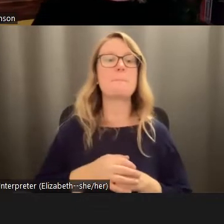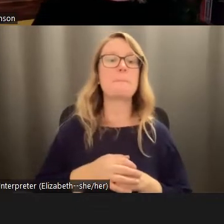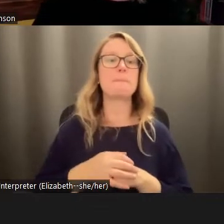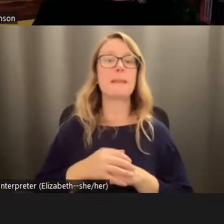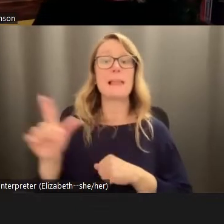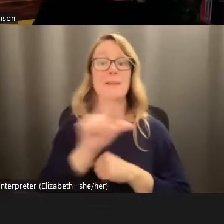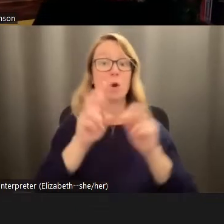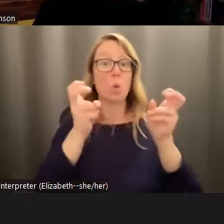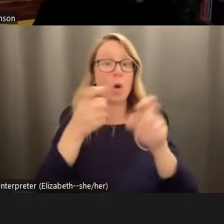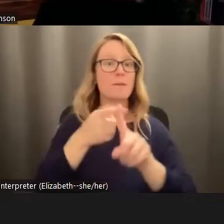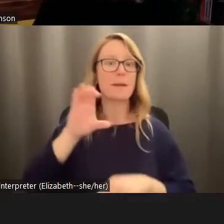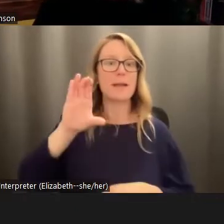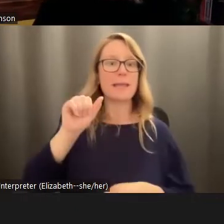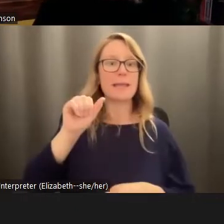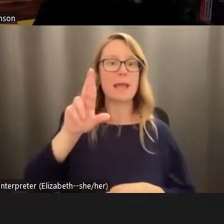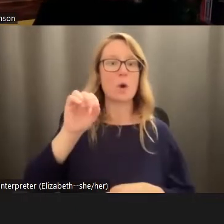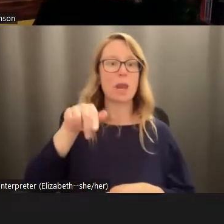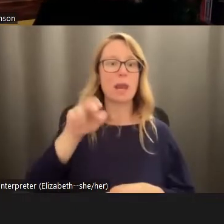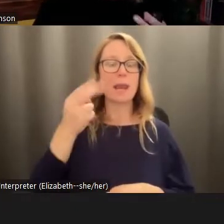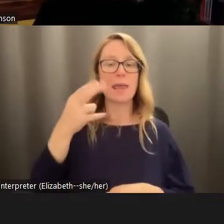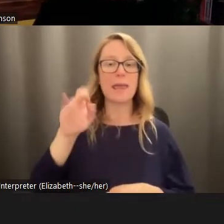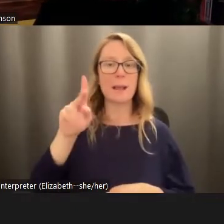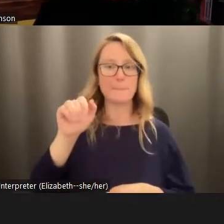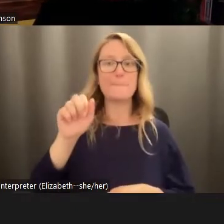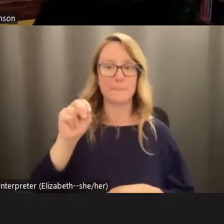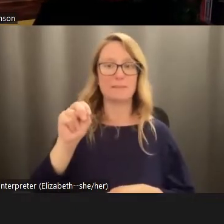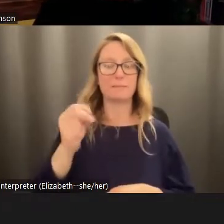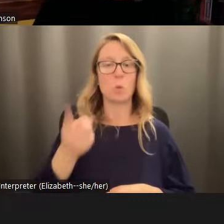from Carolyn Hickman, one of the leading experts in climate